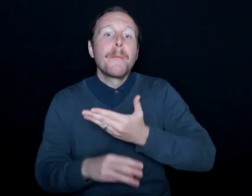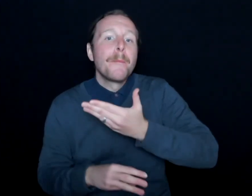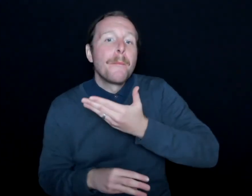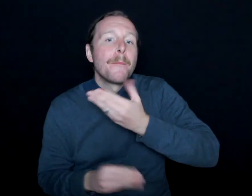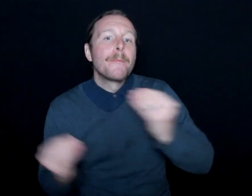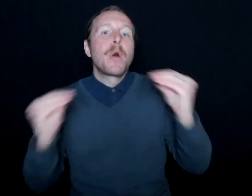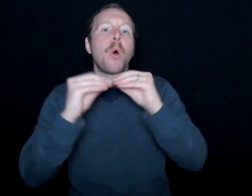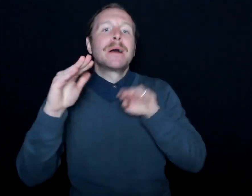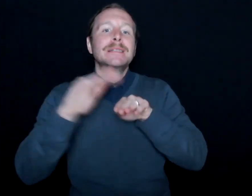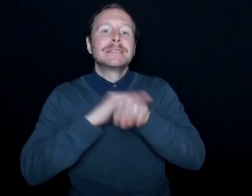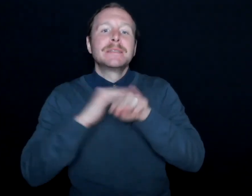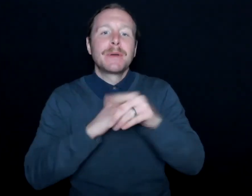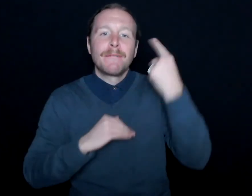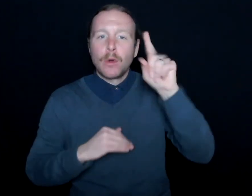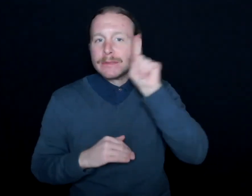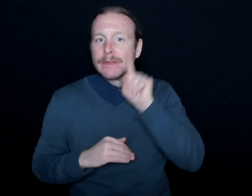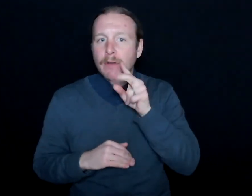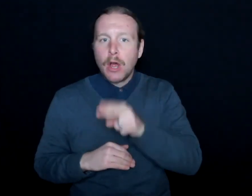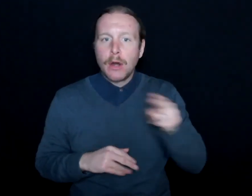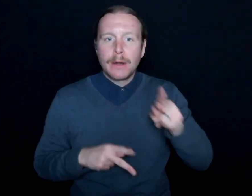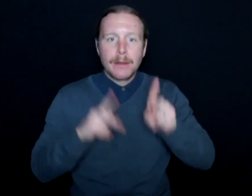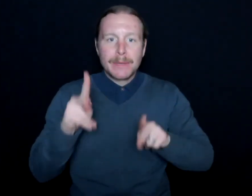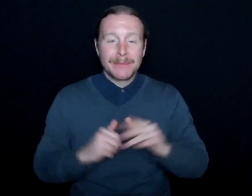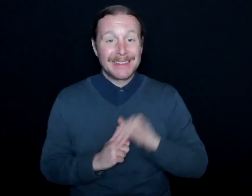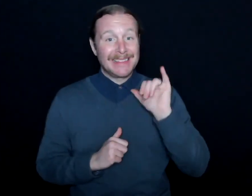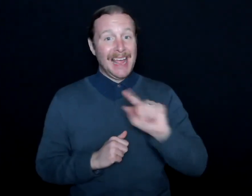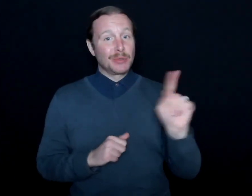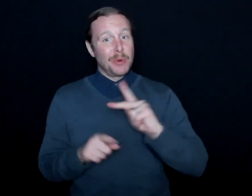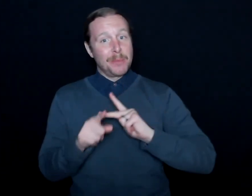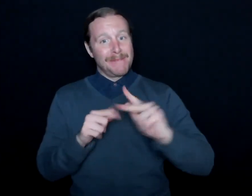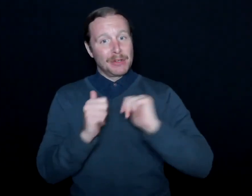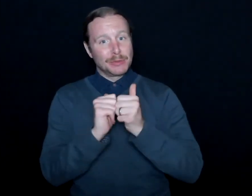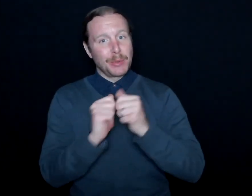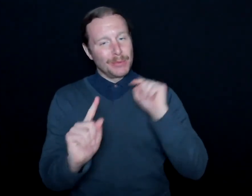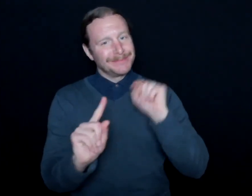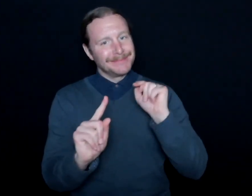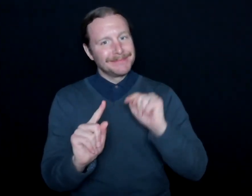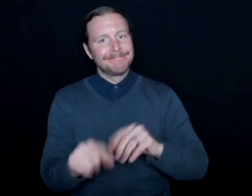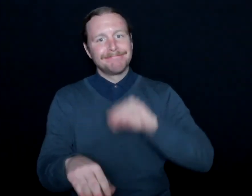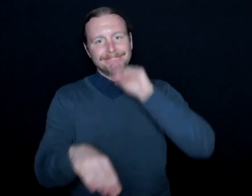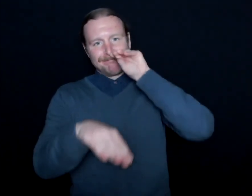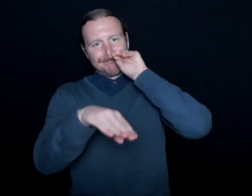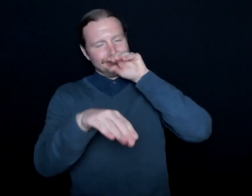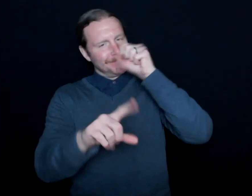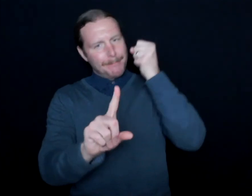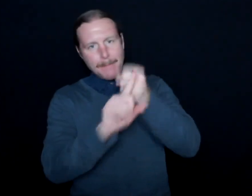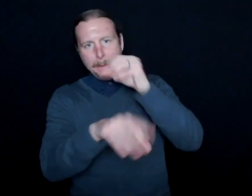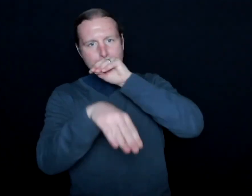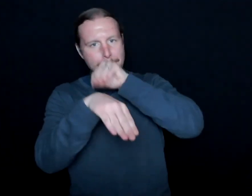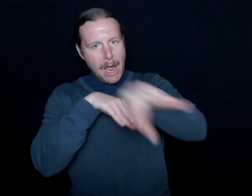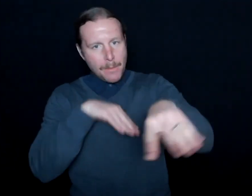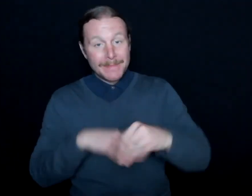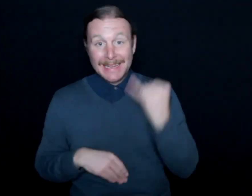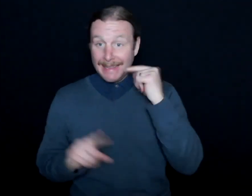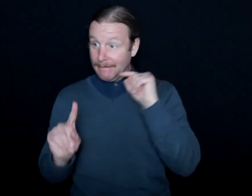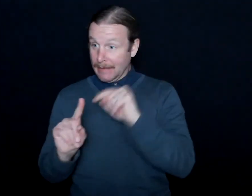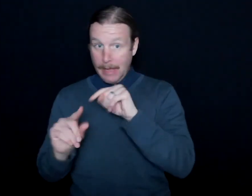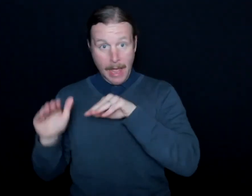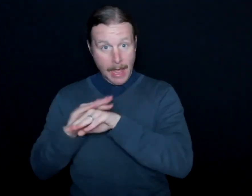for deaf and hard of hearing individuals? And that's where professional sports comes in. It has that ripple effect. If we can provide access there, we